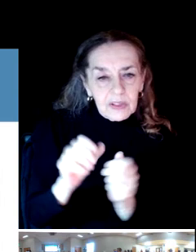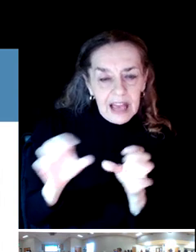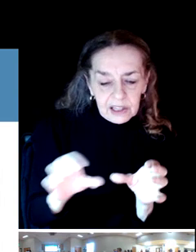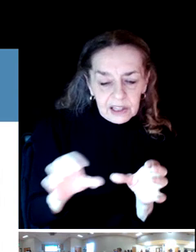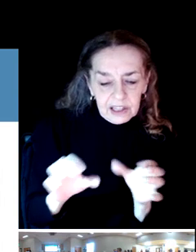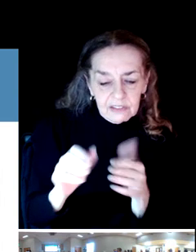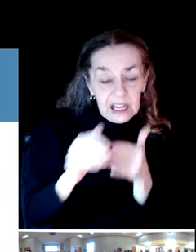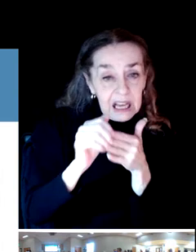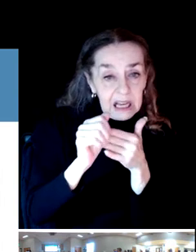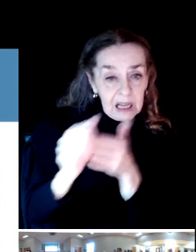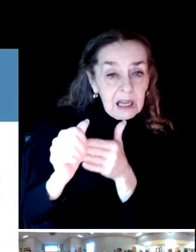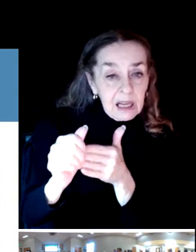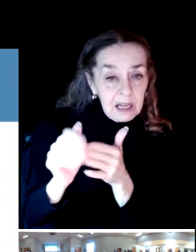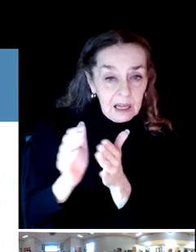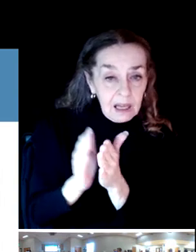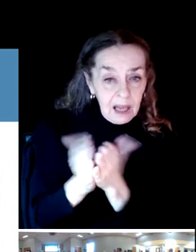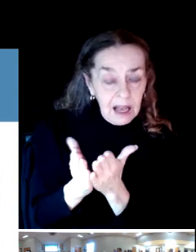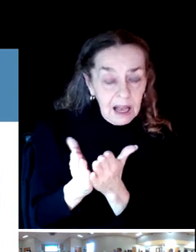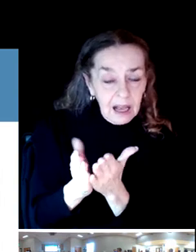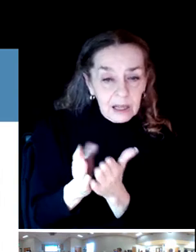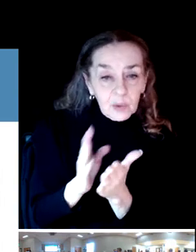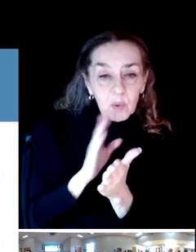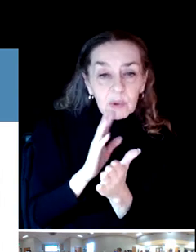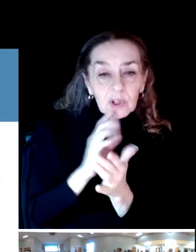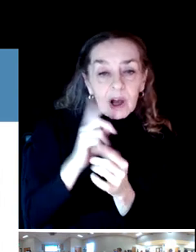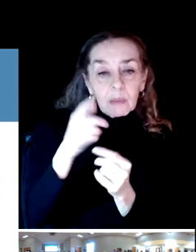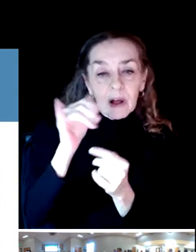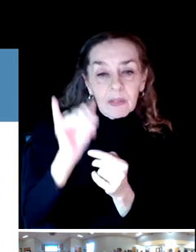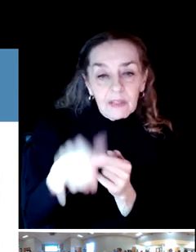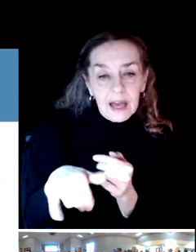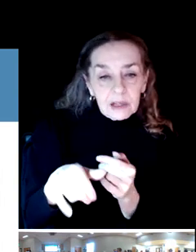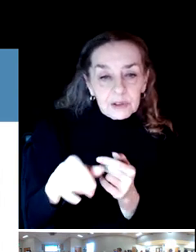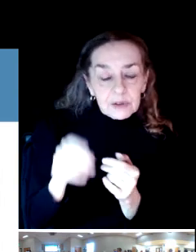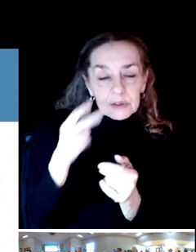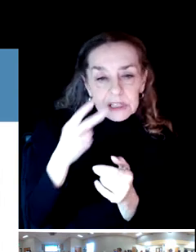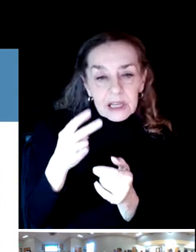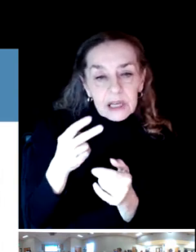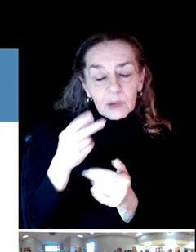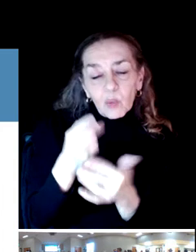will be a point of discussion after the survey to see what kind of communication we would